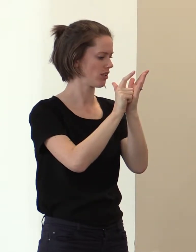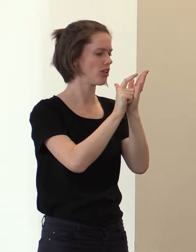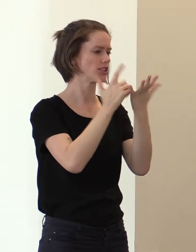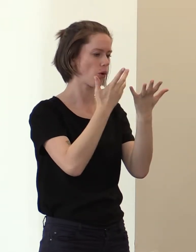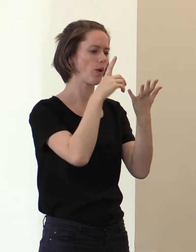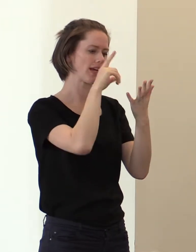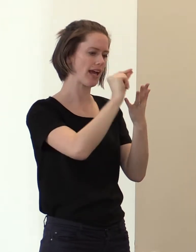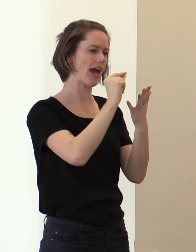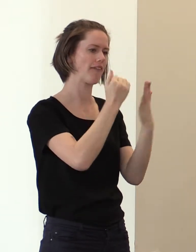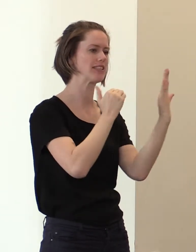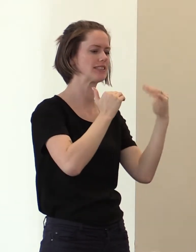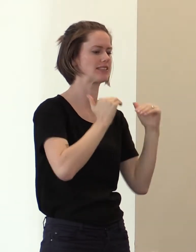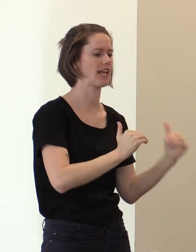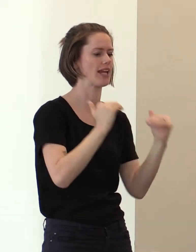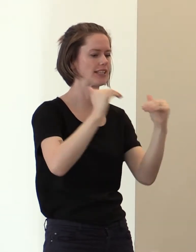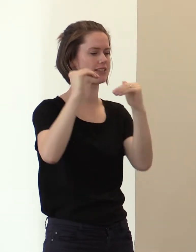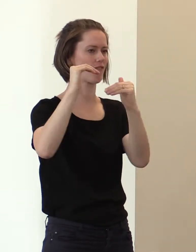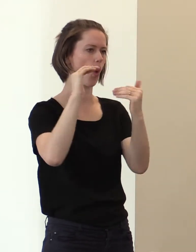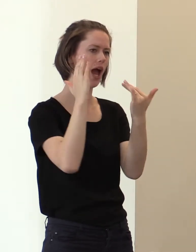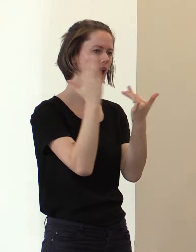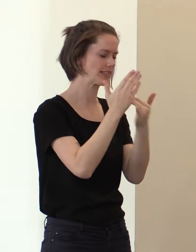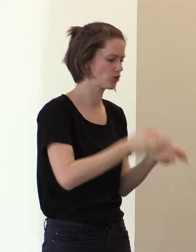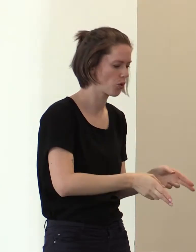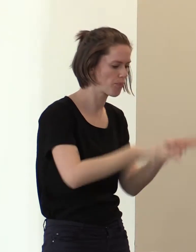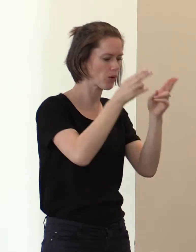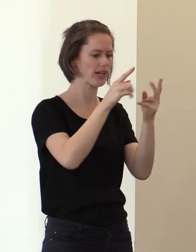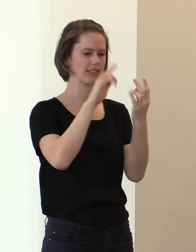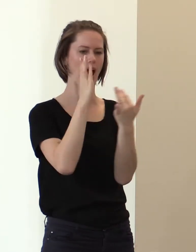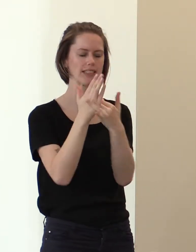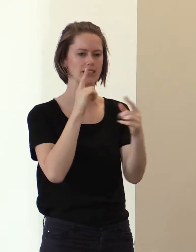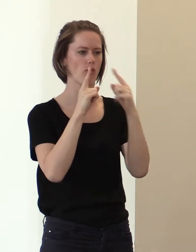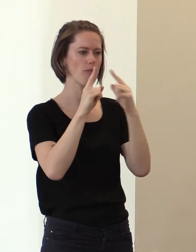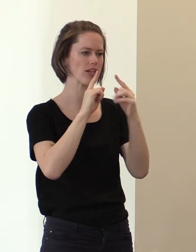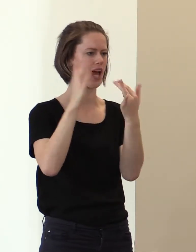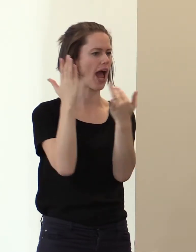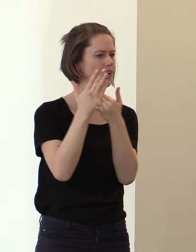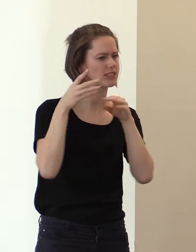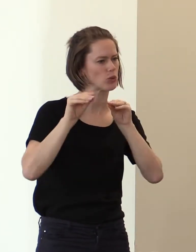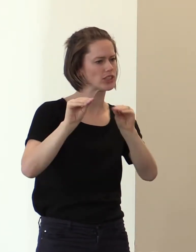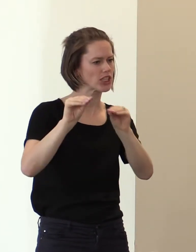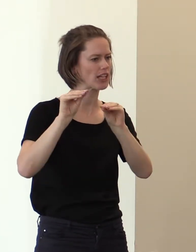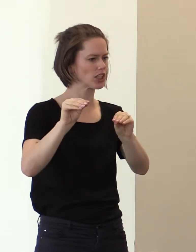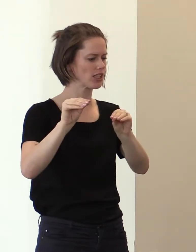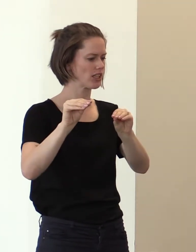for access to buildings, to information, to education and this will also improve